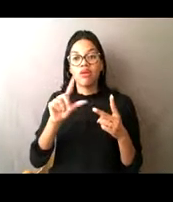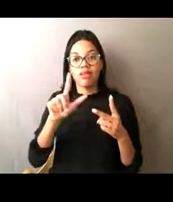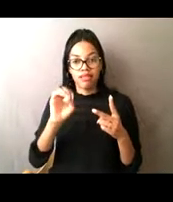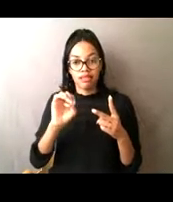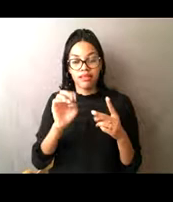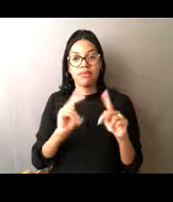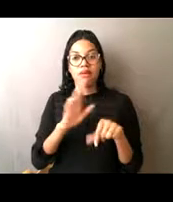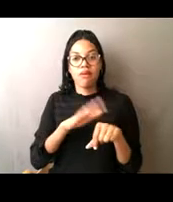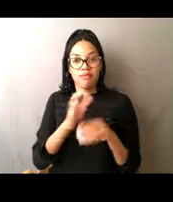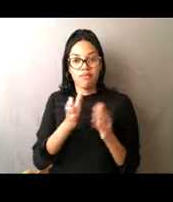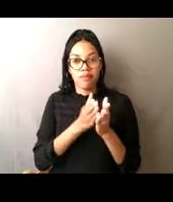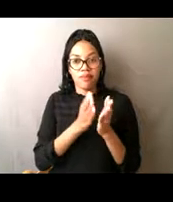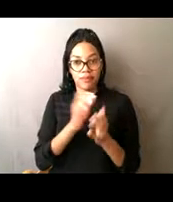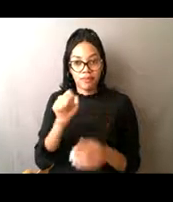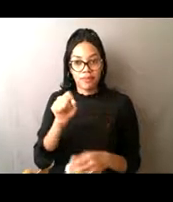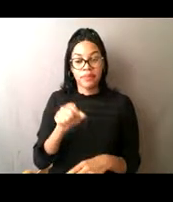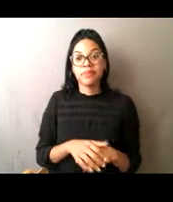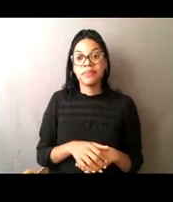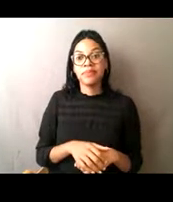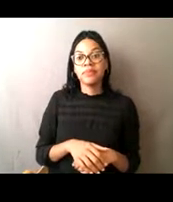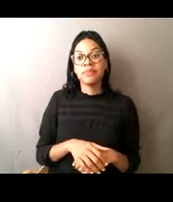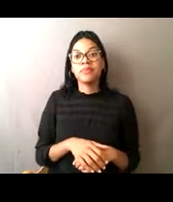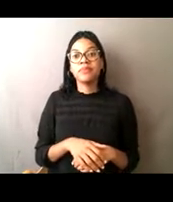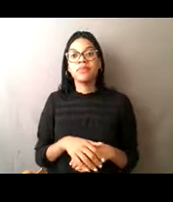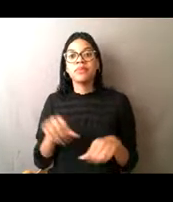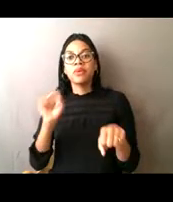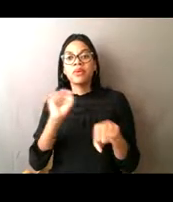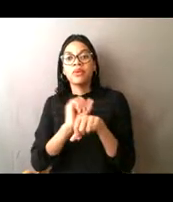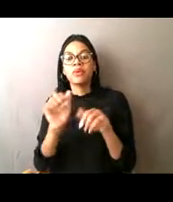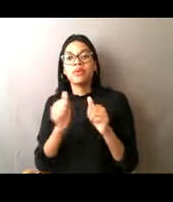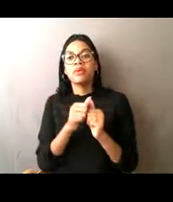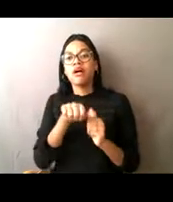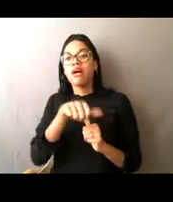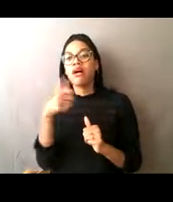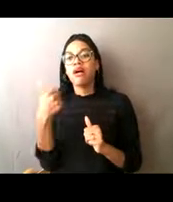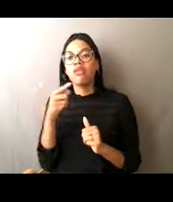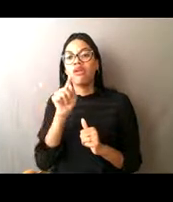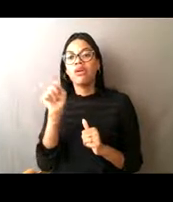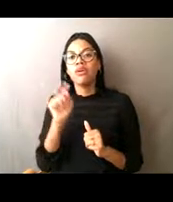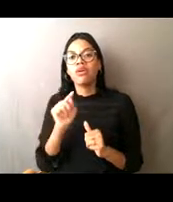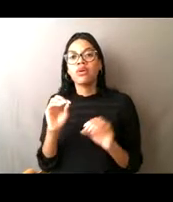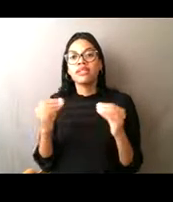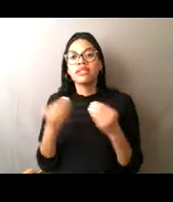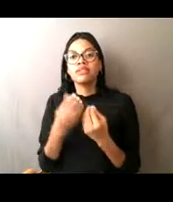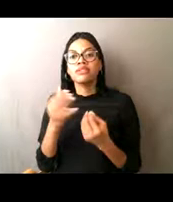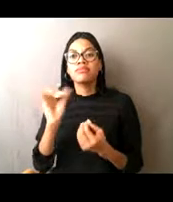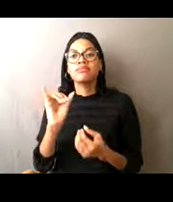that we work with, other federal agencies, like the National Park Service, United States Coast Guard,